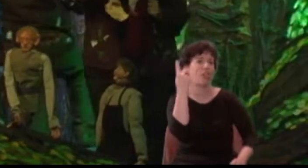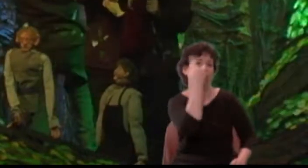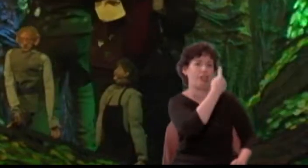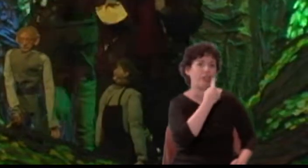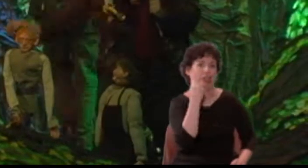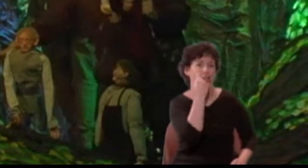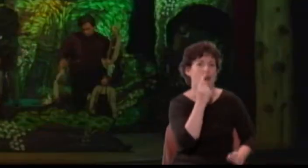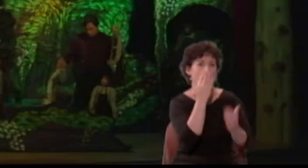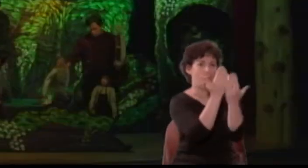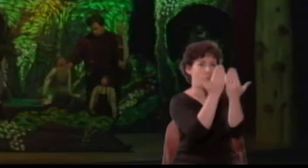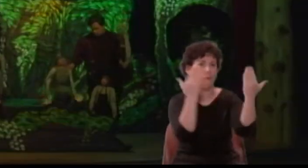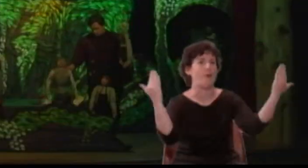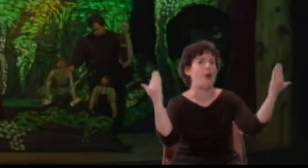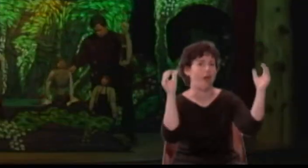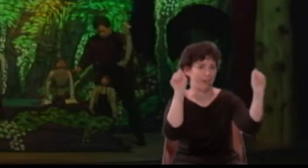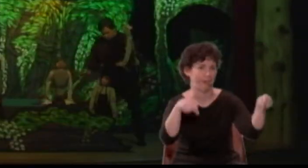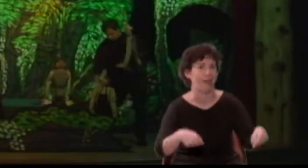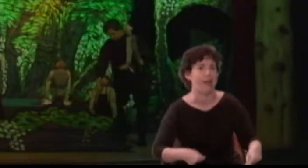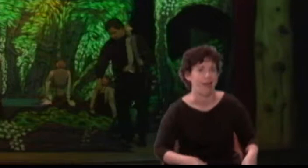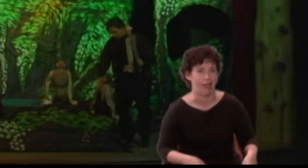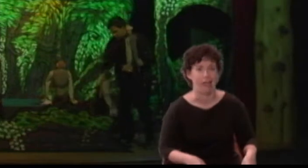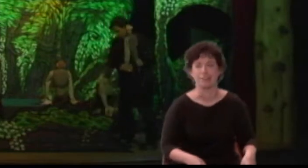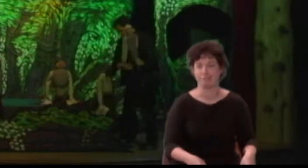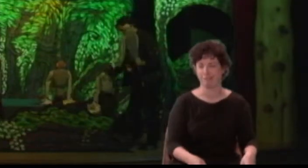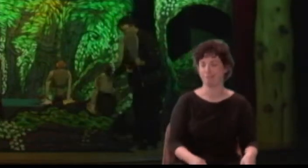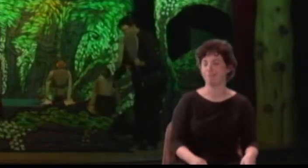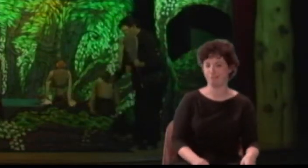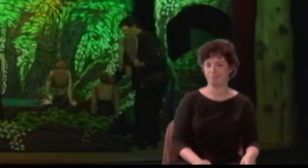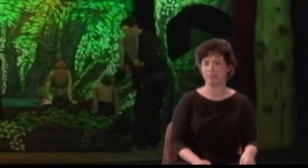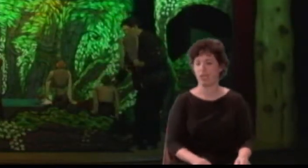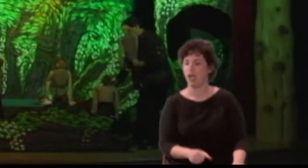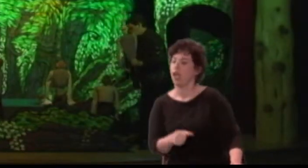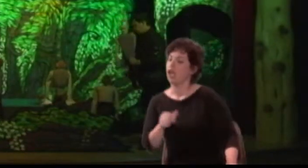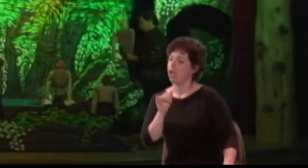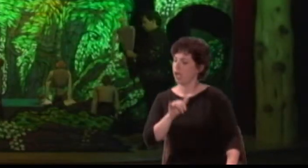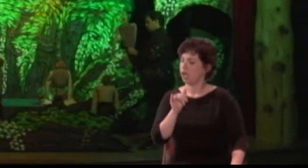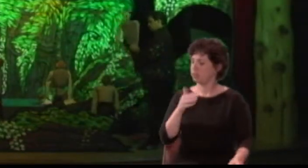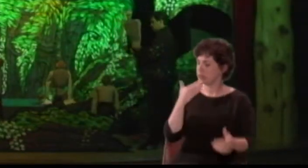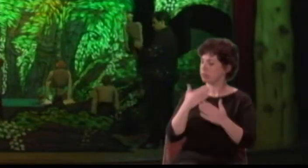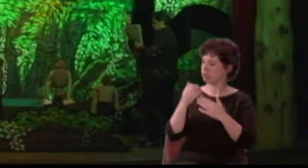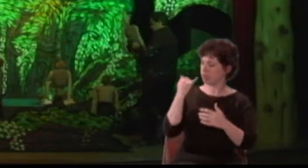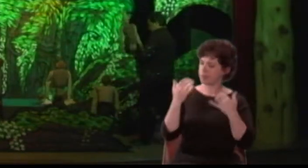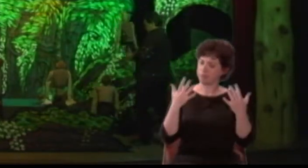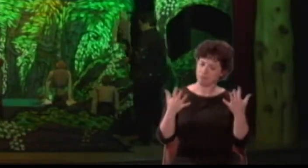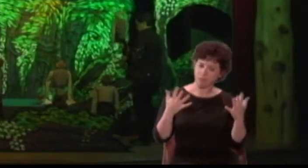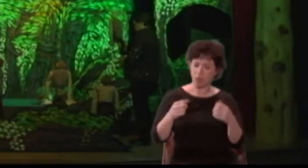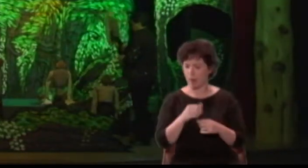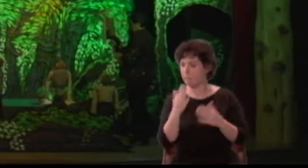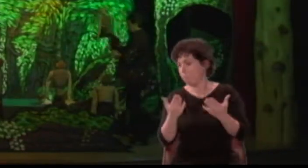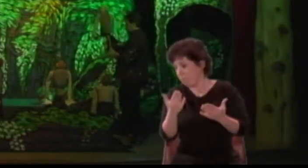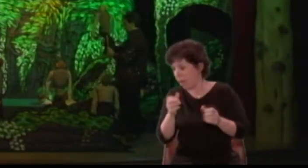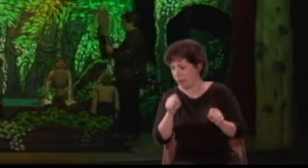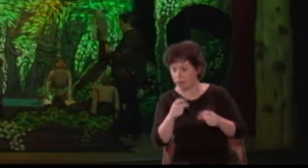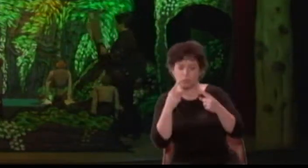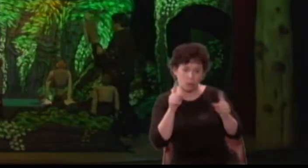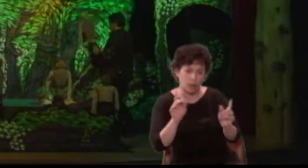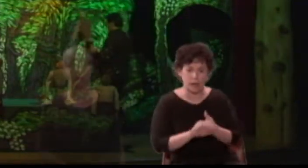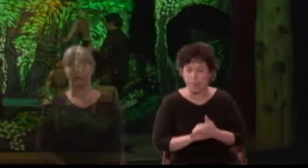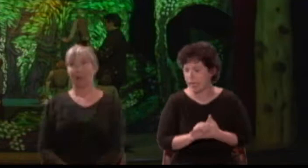[Sounds of talking, clearing throats]